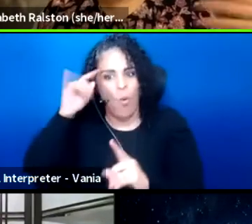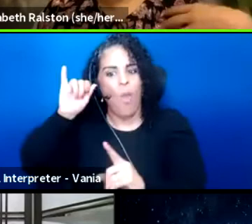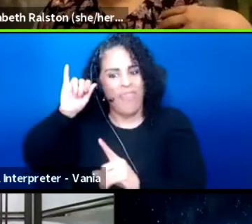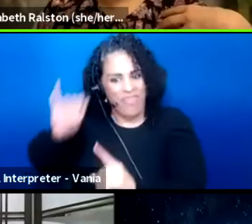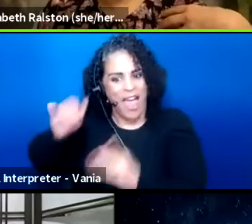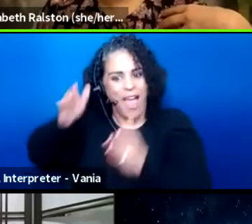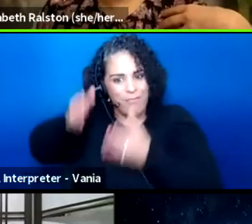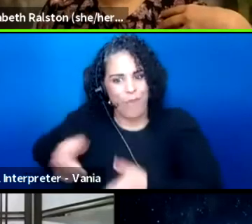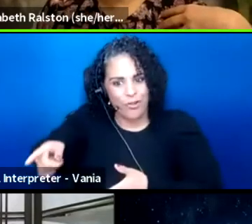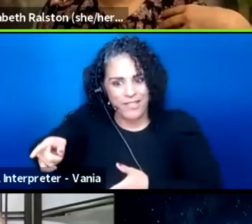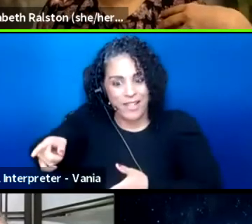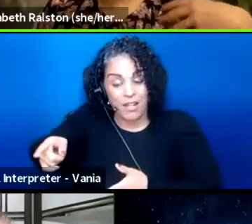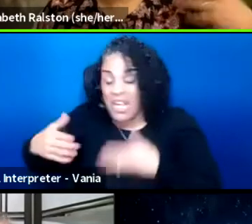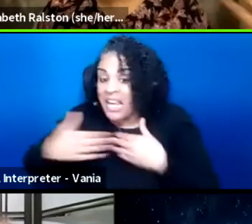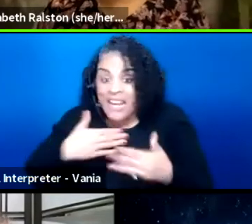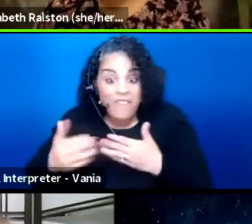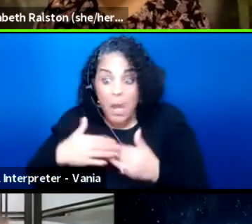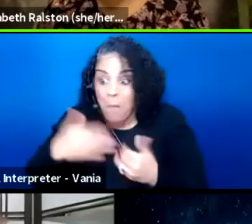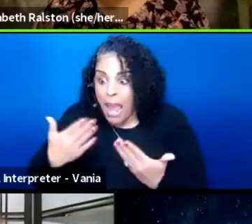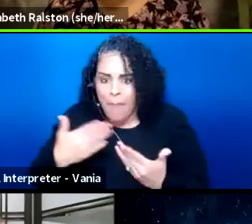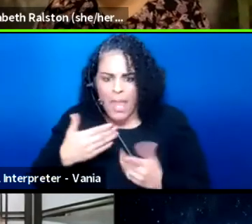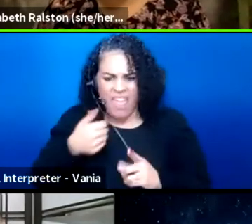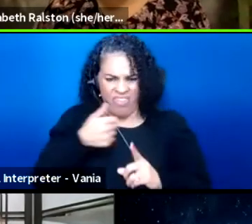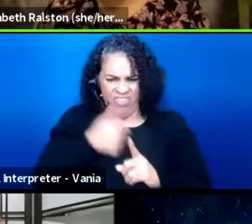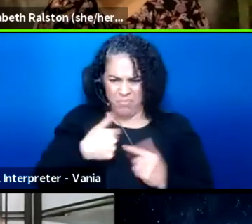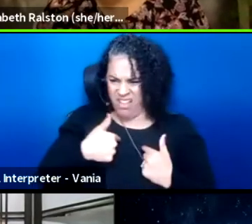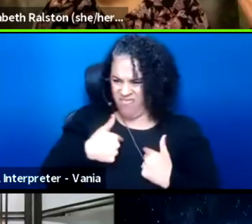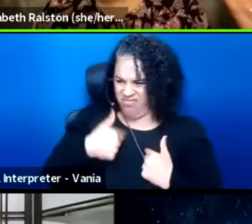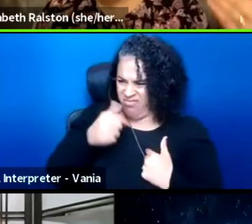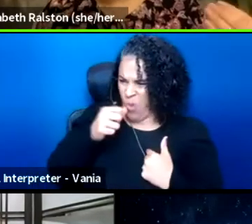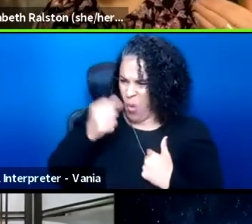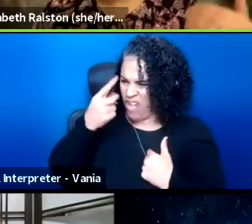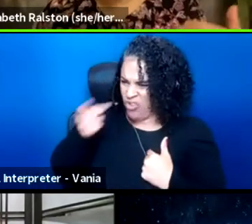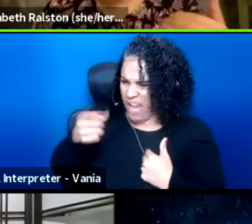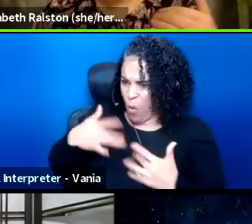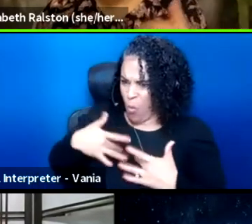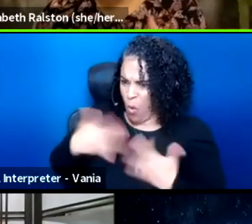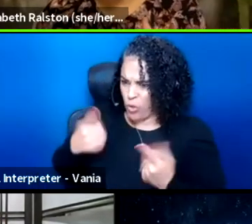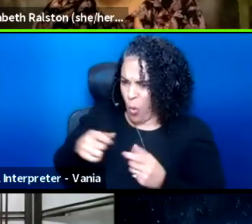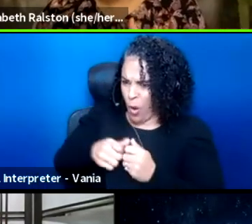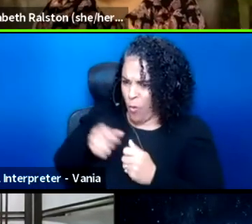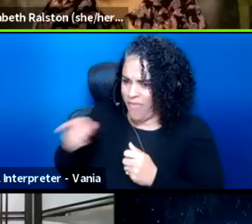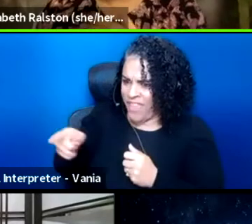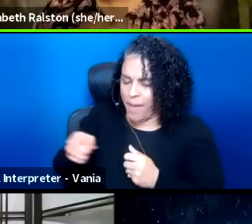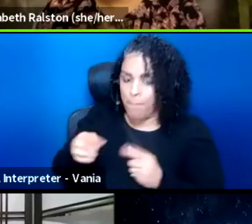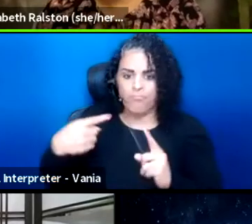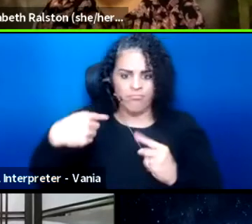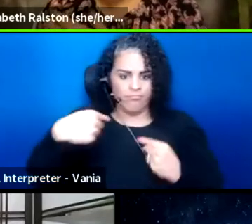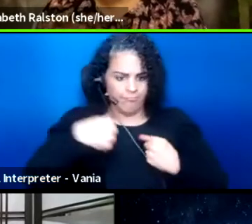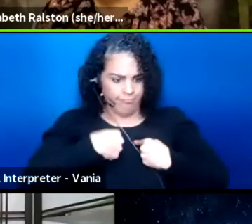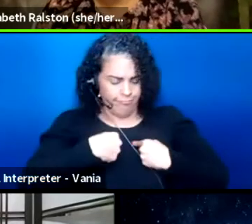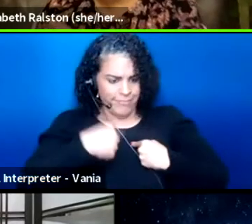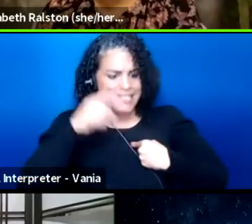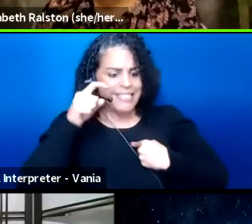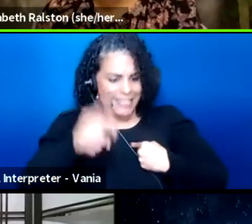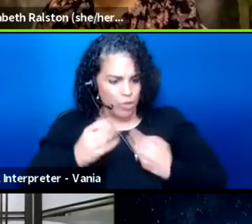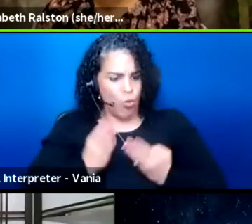Even if they themselves don't understand what's going on, they need to be able to offer that patron